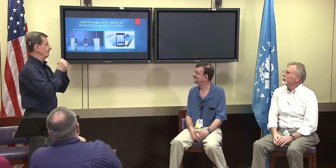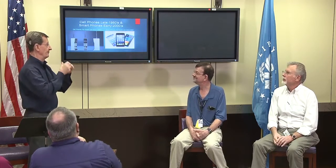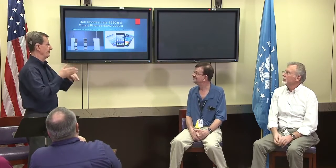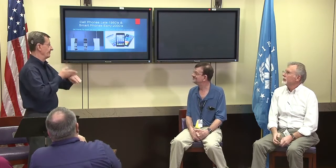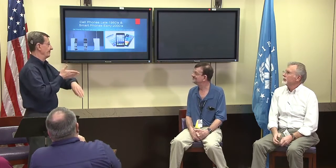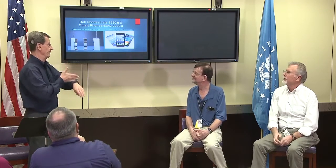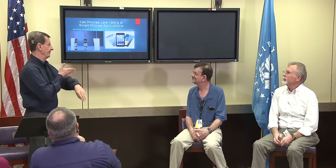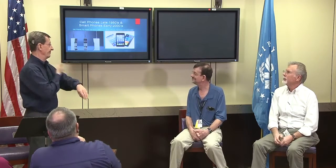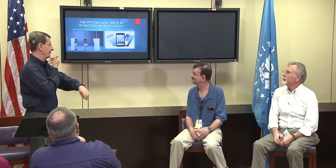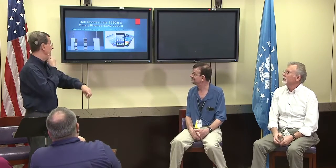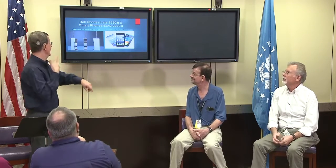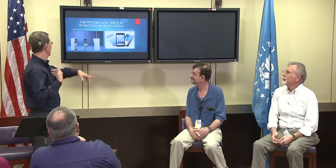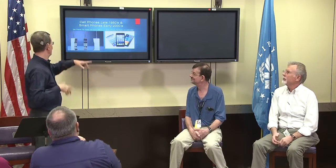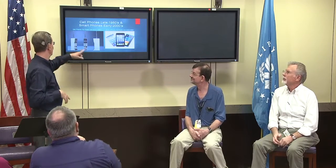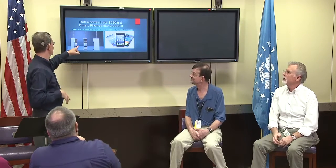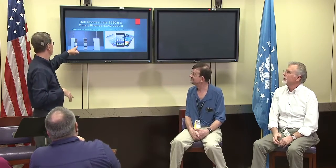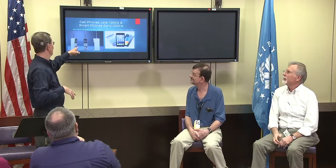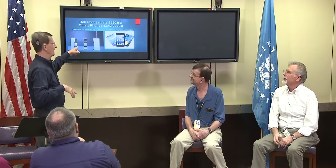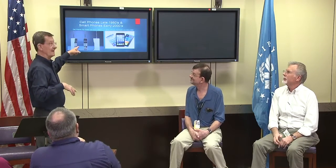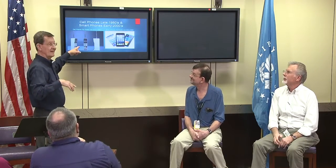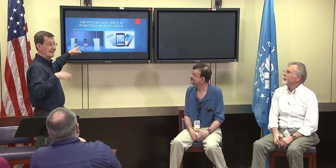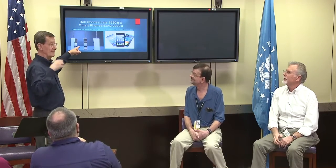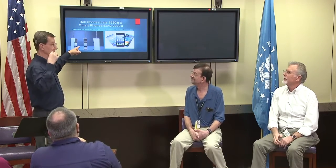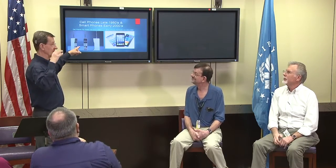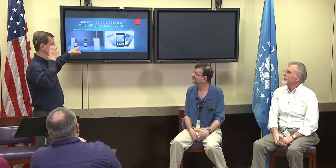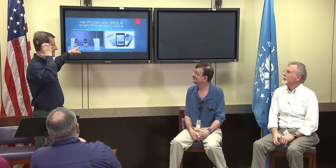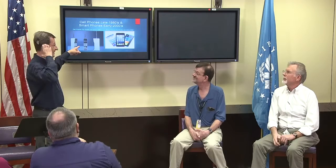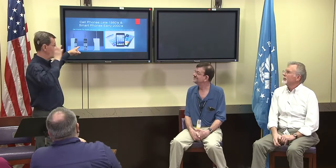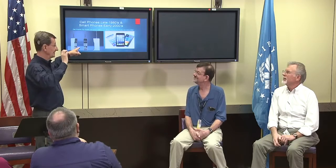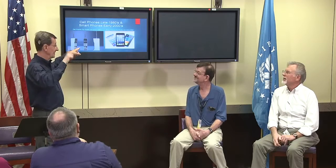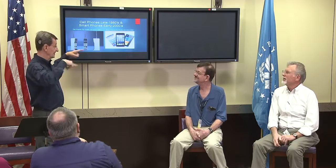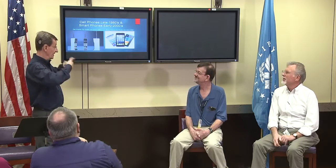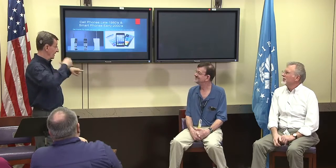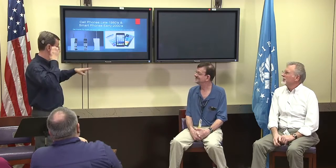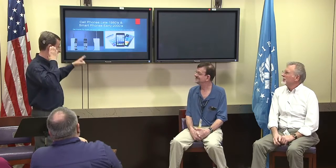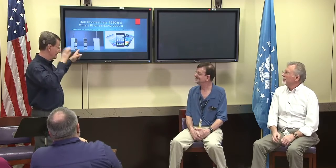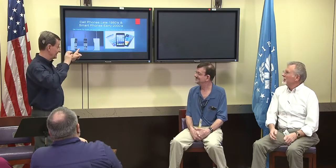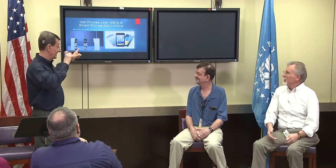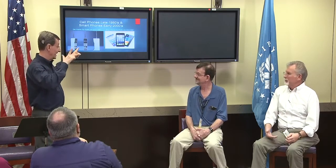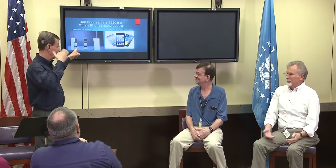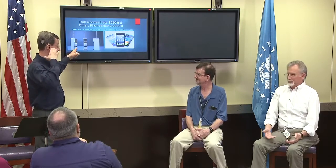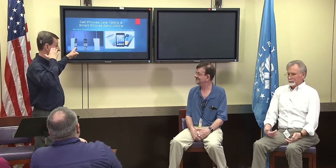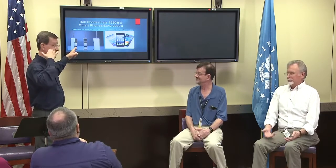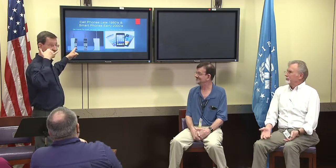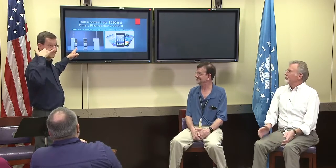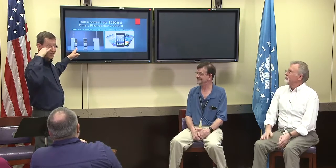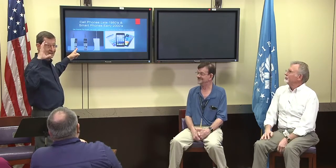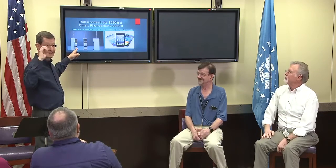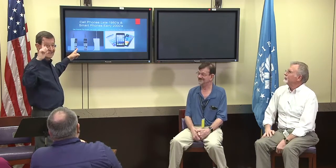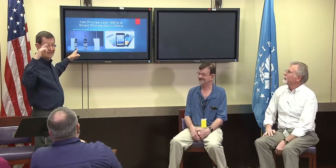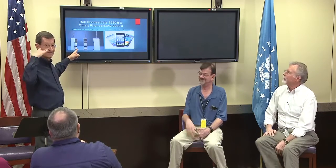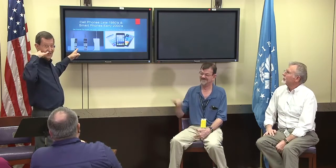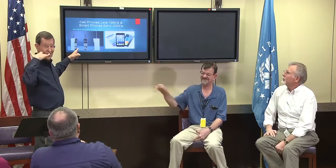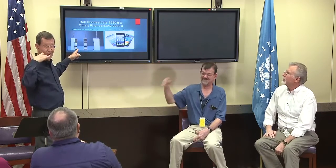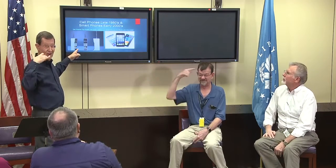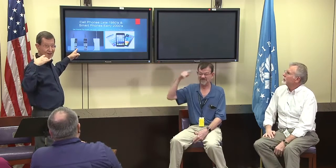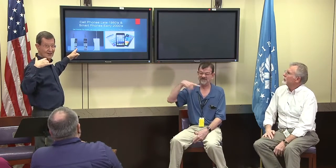Alex Richey: Alright, so let's talk about other technology that improved over the years. Let's talk about the signs first, this is a cell phone,